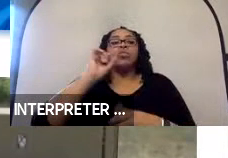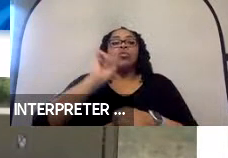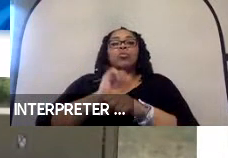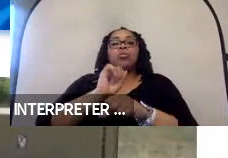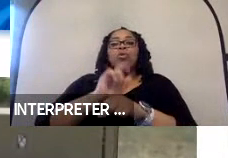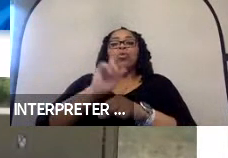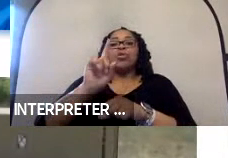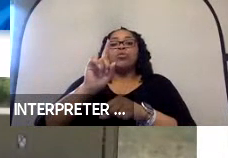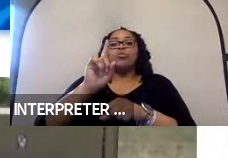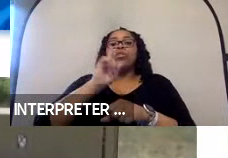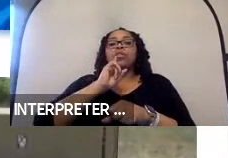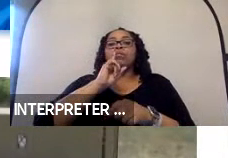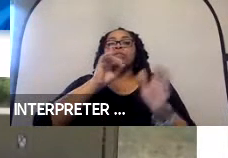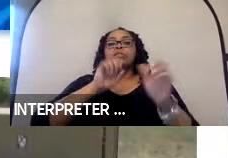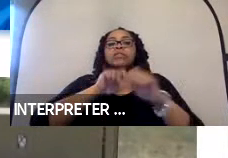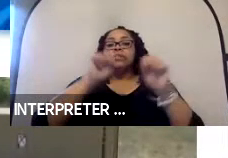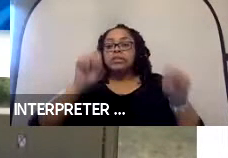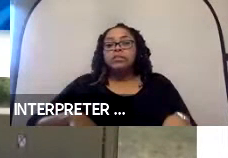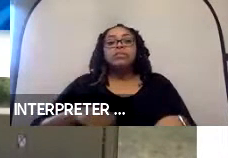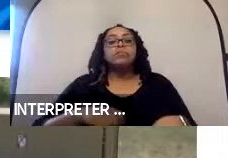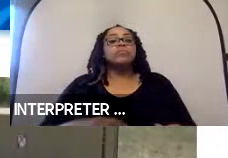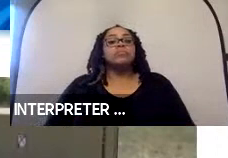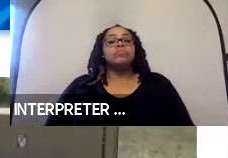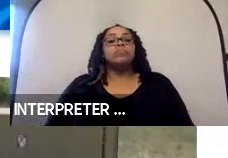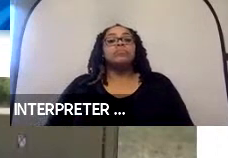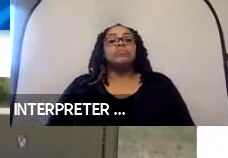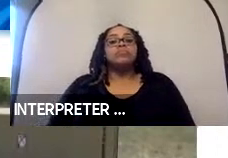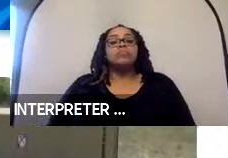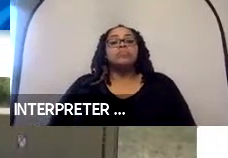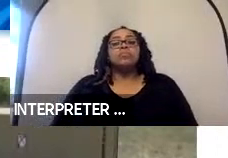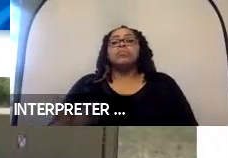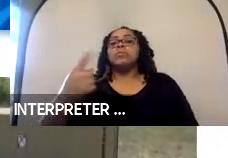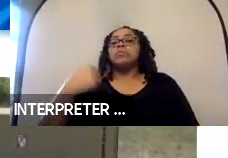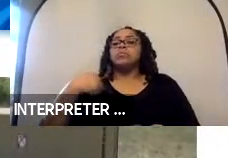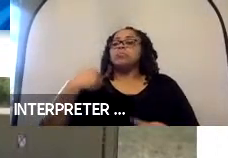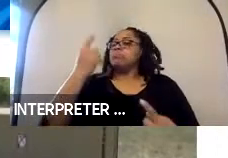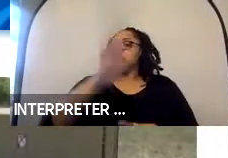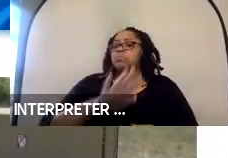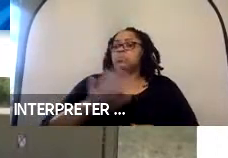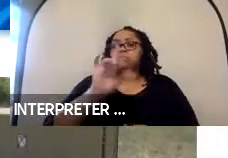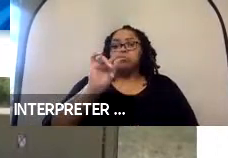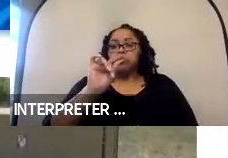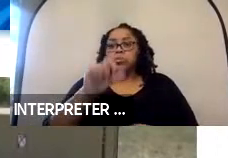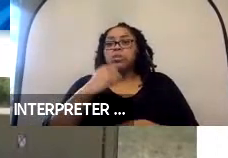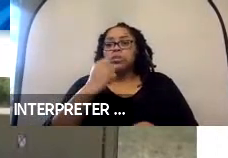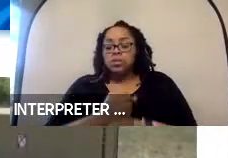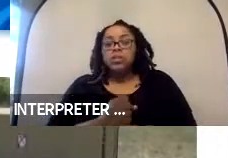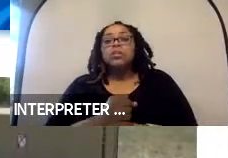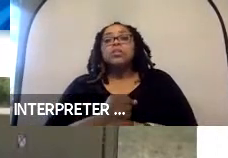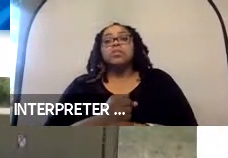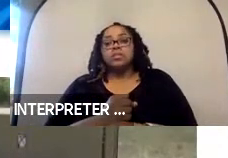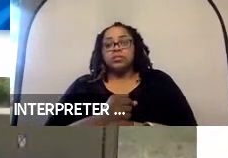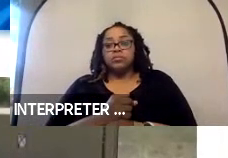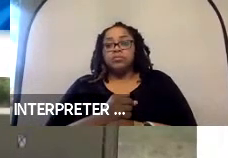unmanned systems. The company has been around for roughly 20 years. We have started off